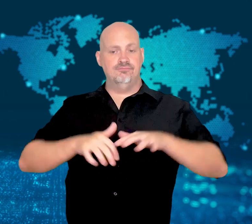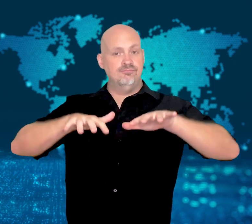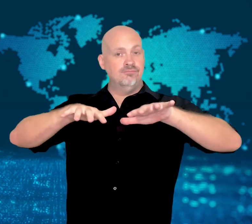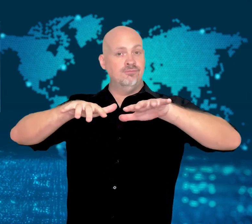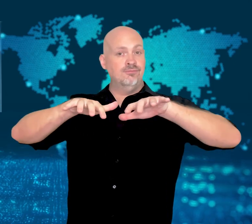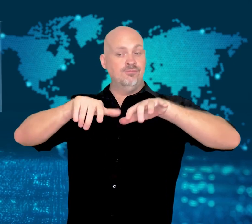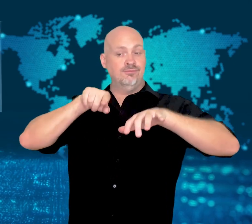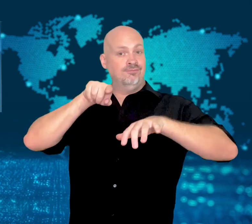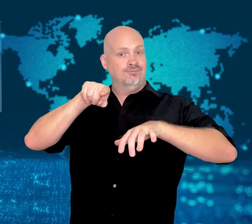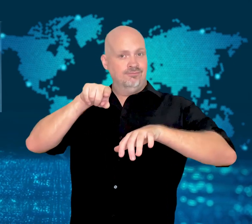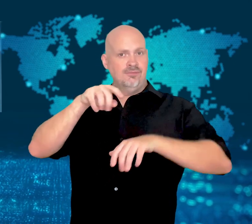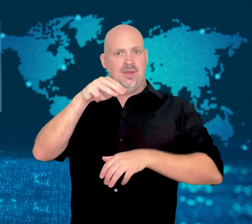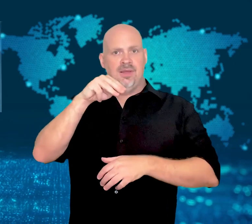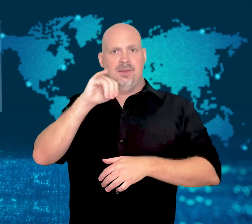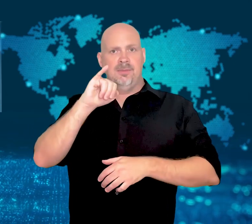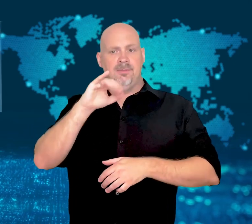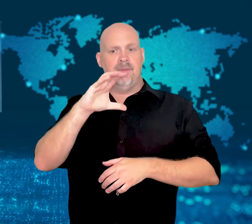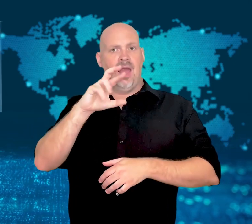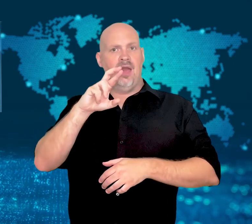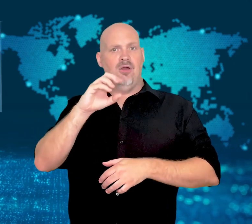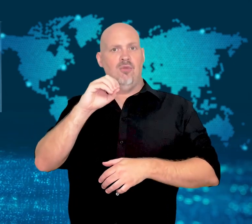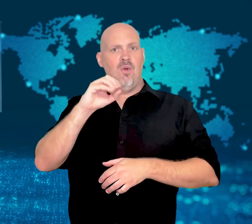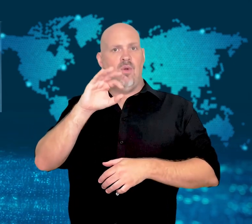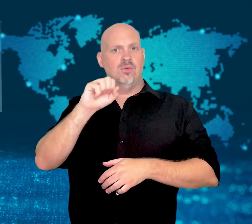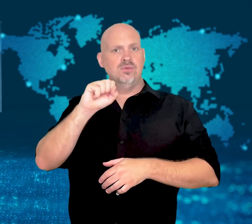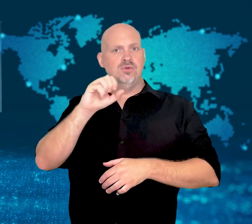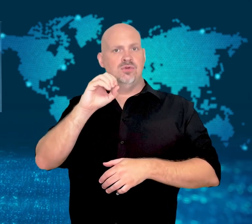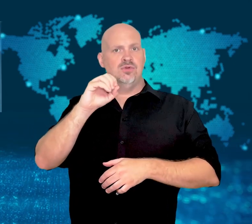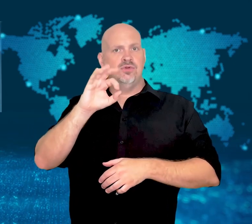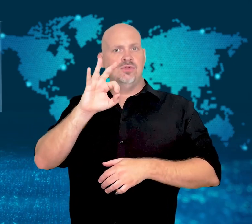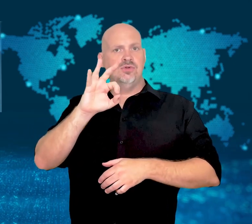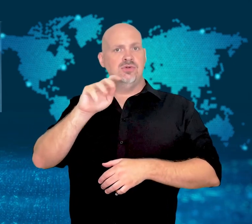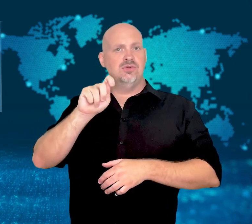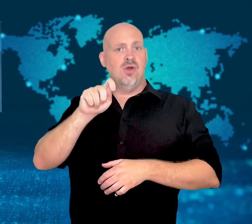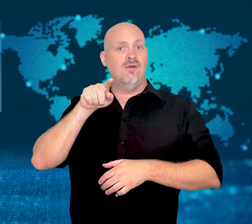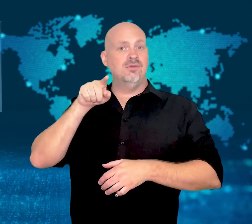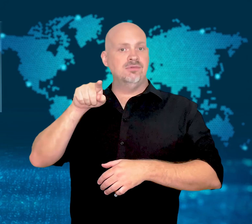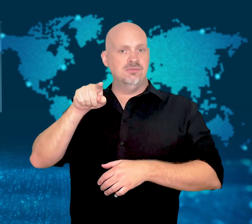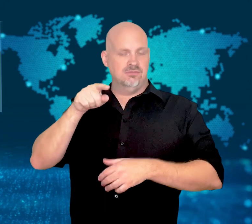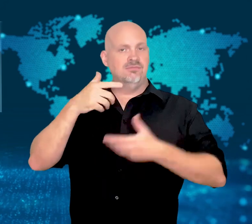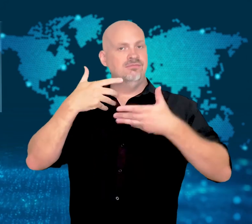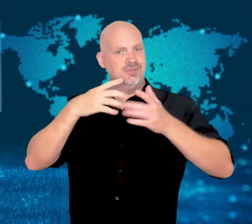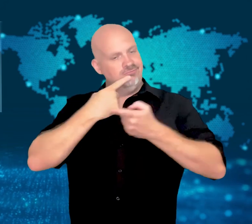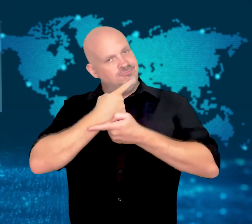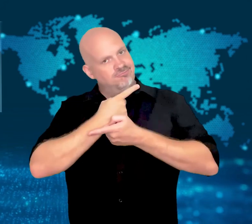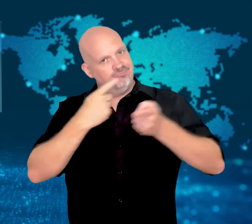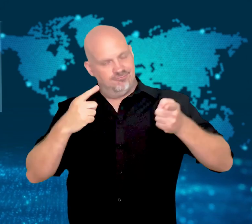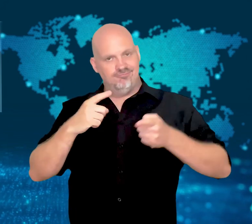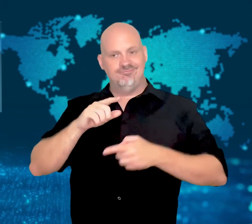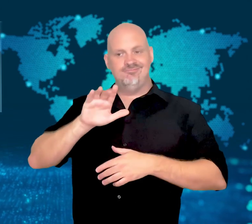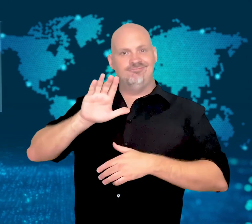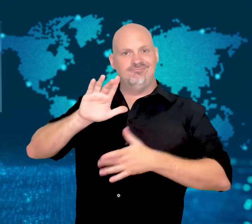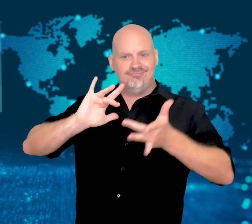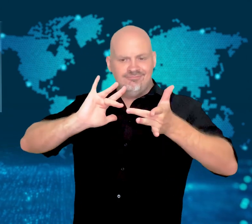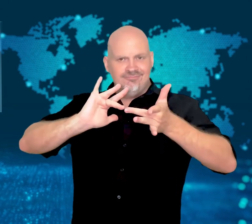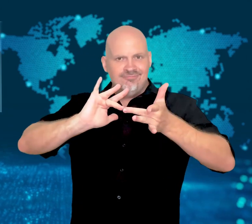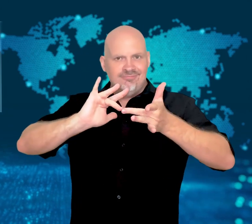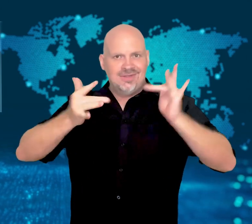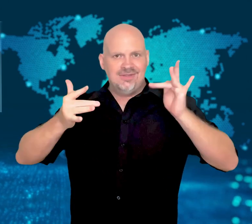[GAVIN]: Microsoft has retired its Internet Explorer browser but will continue